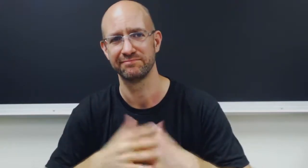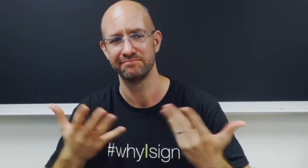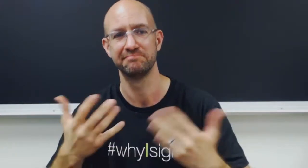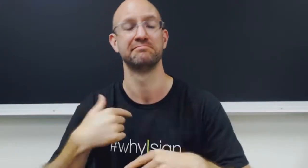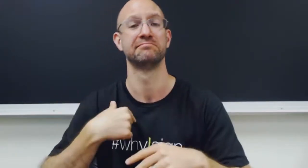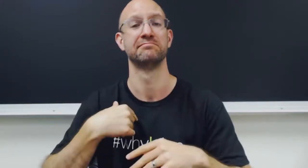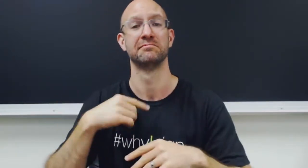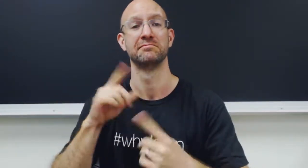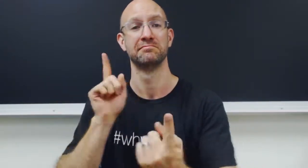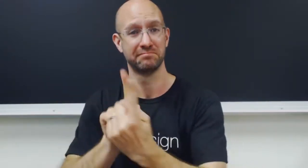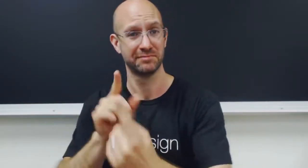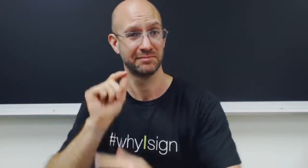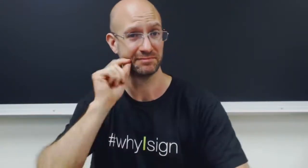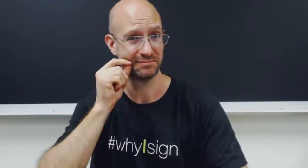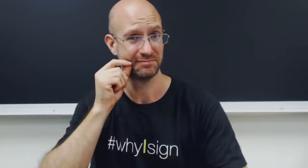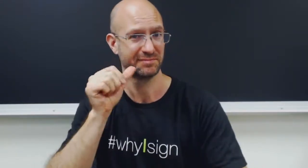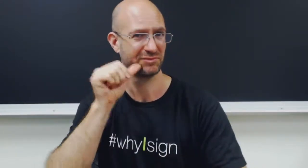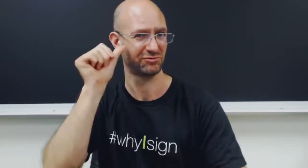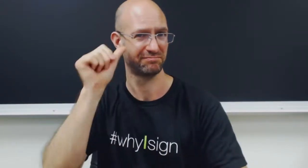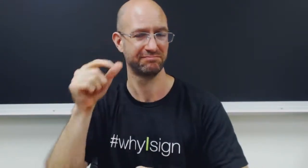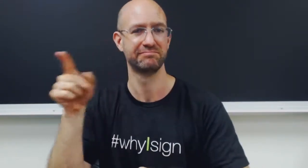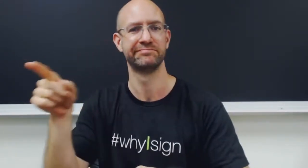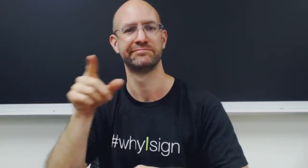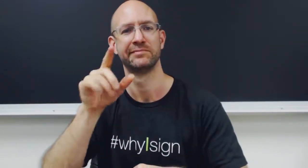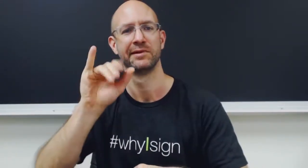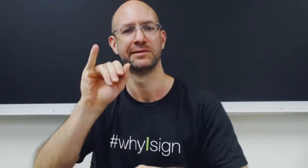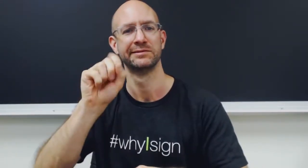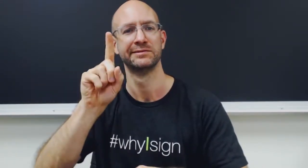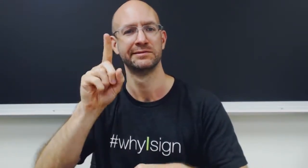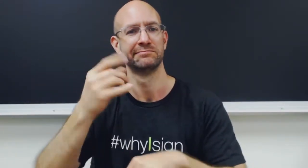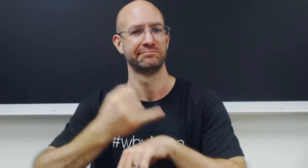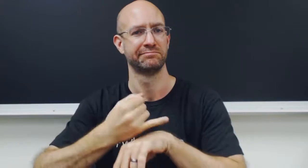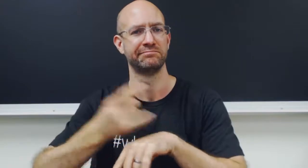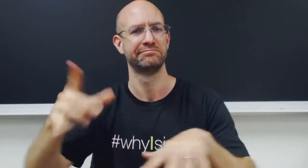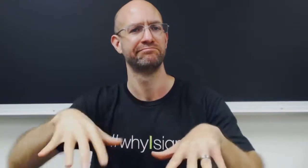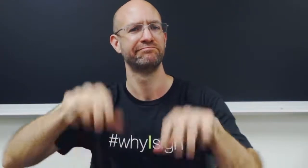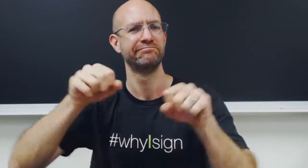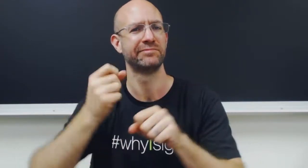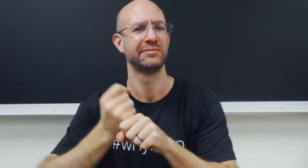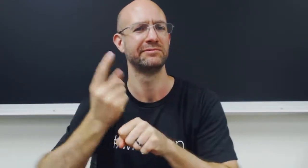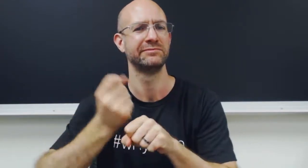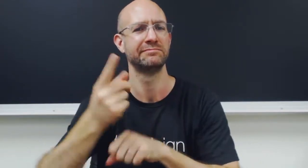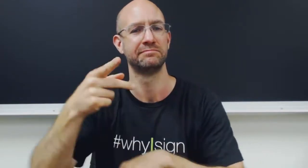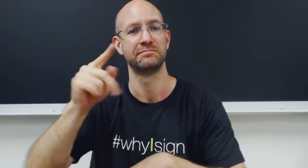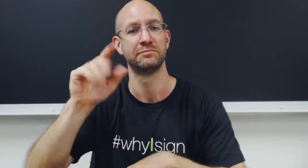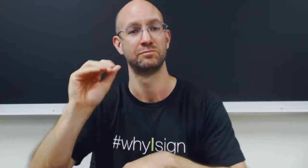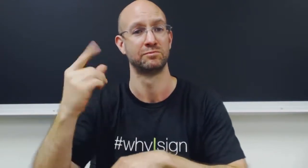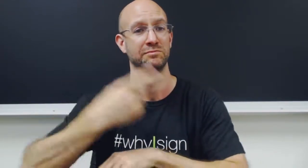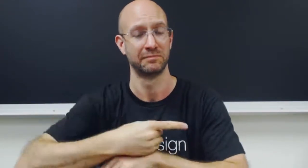So, I met Stacy Abrams at ISD, where they host the annual PTCO Day